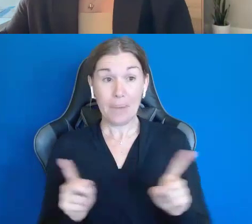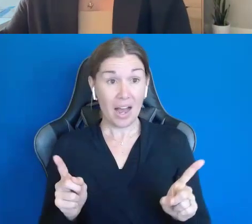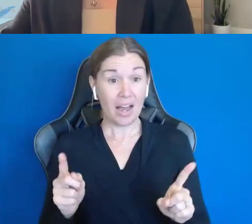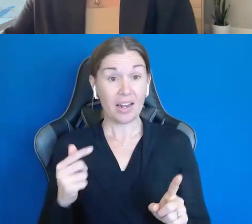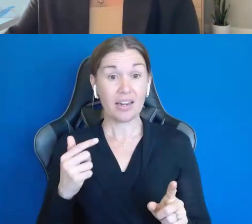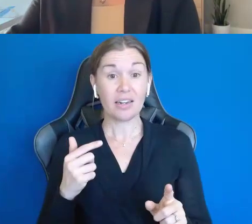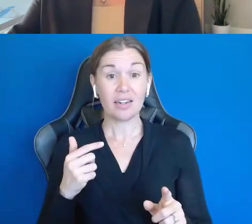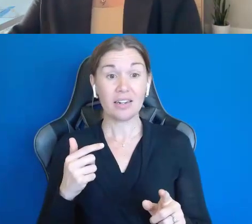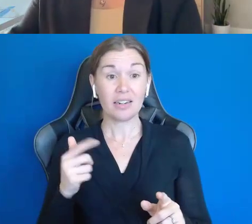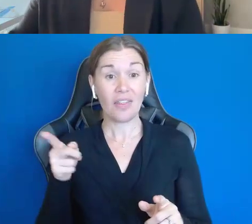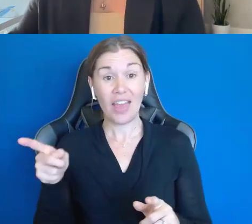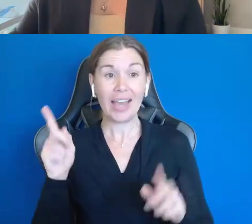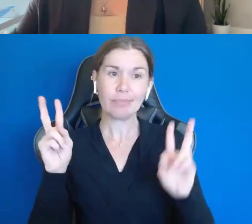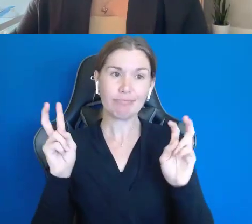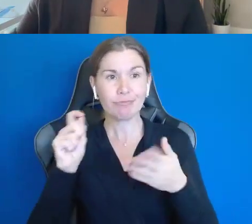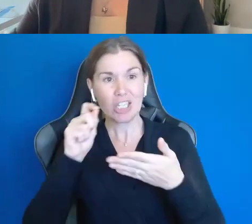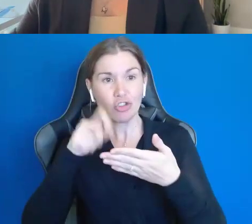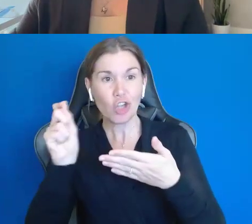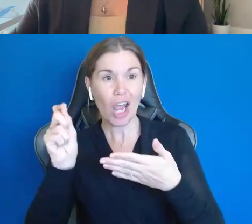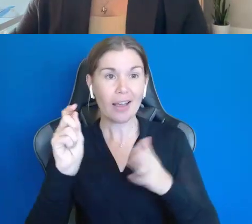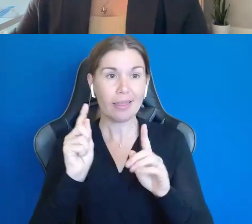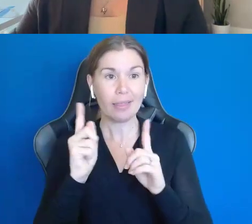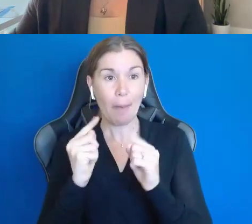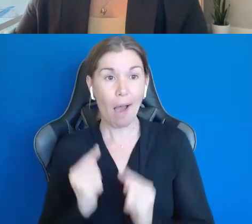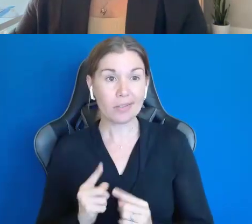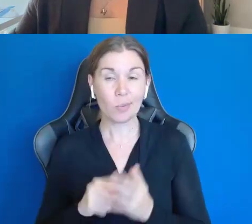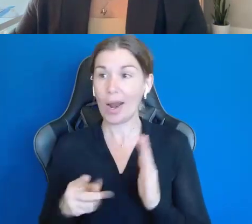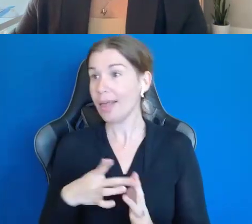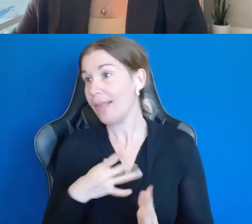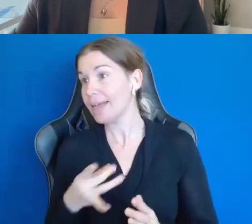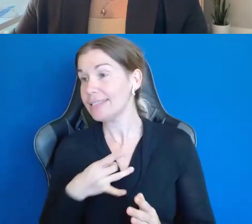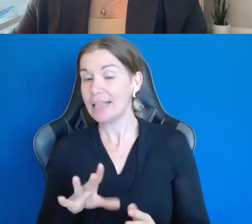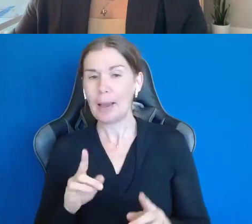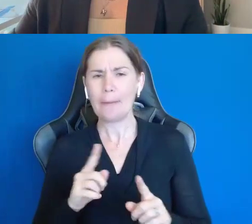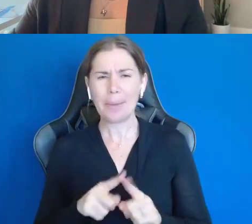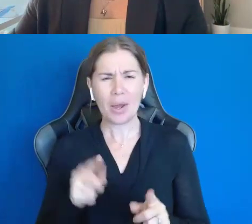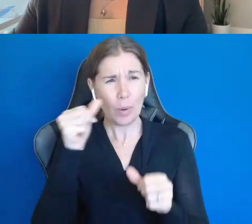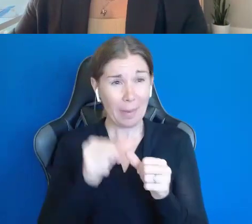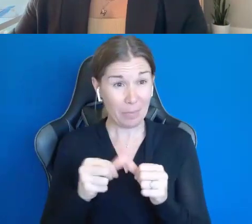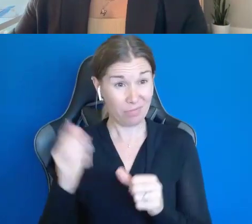you know, what he liked and what he didn't like. But mind you, I had a full time job at the time.